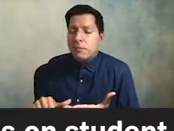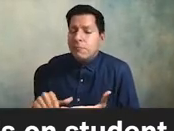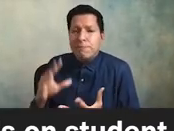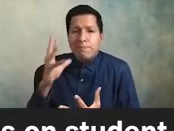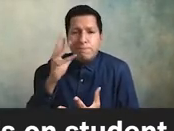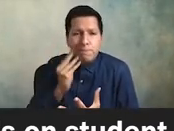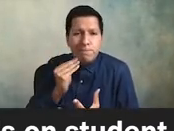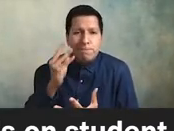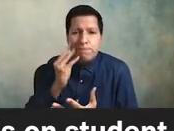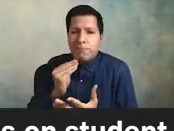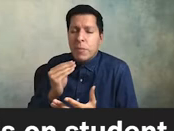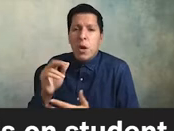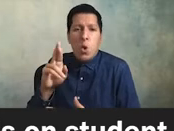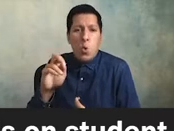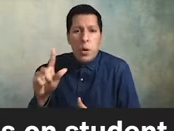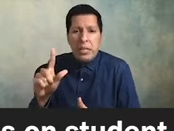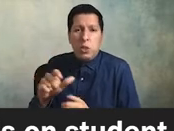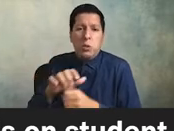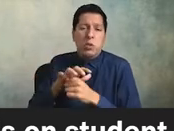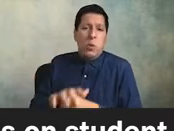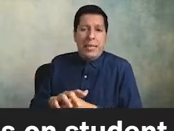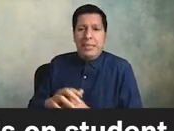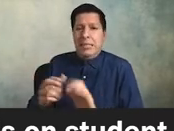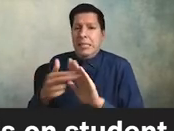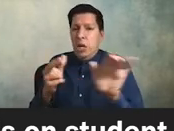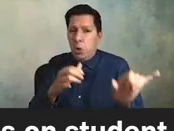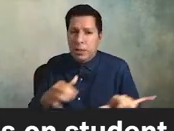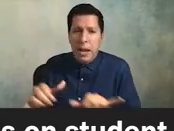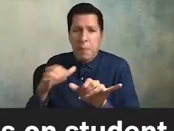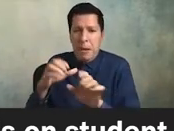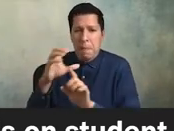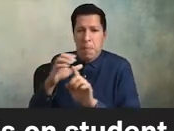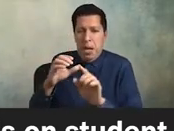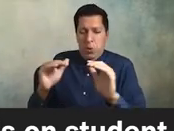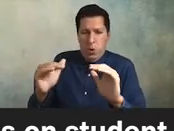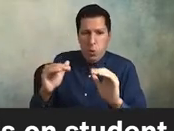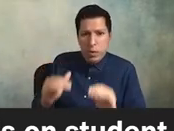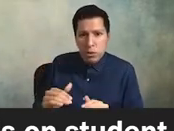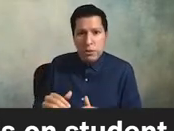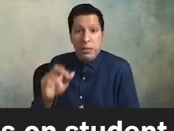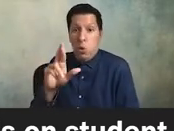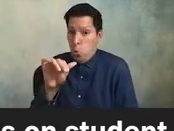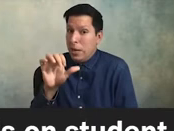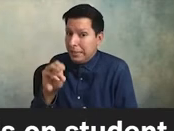stress racial stereotyping racial microaggressions and racism in classrooms and in the curriculum